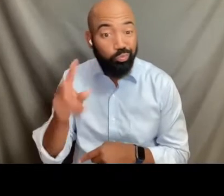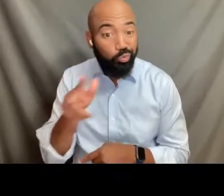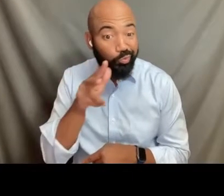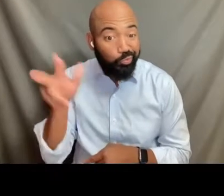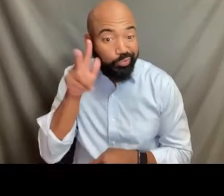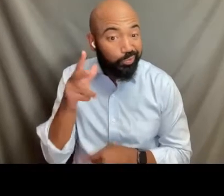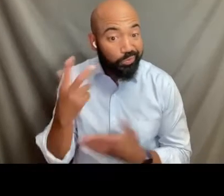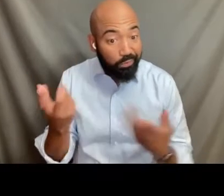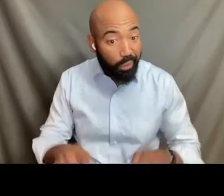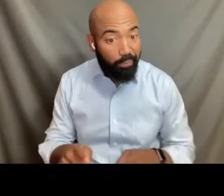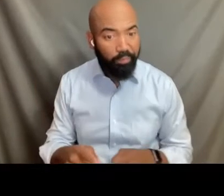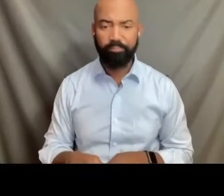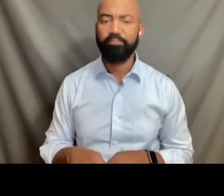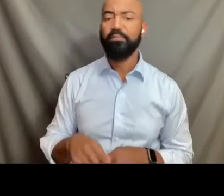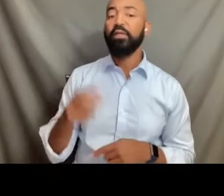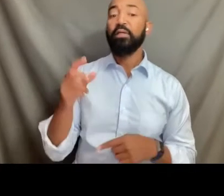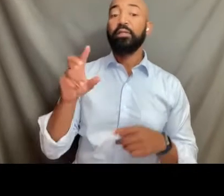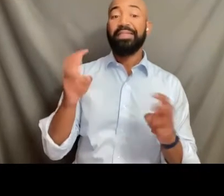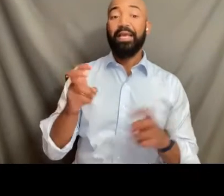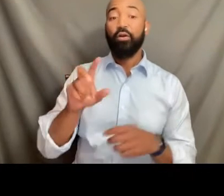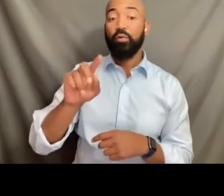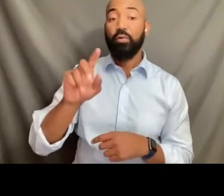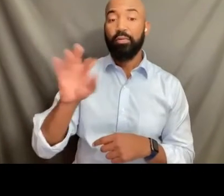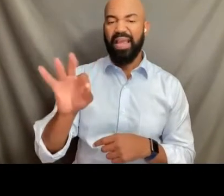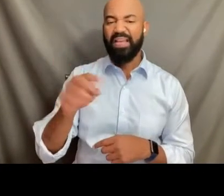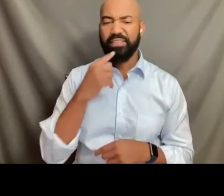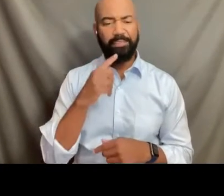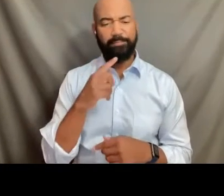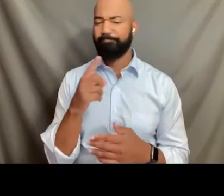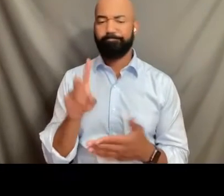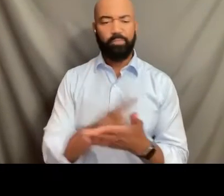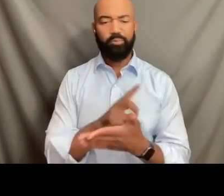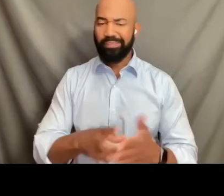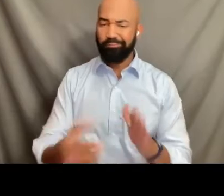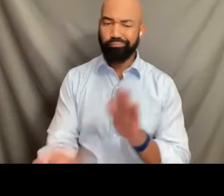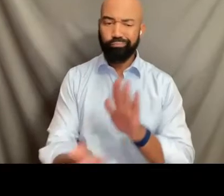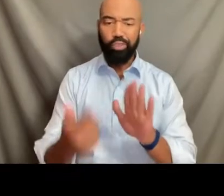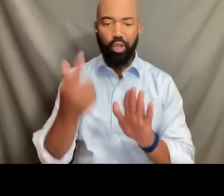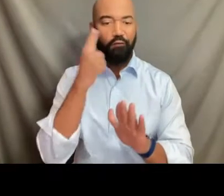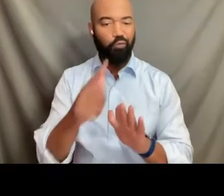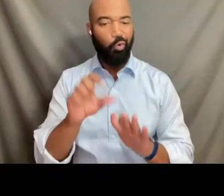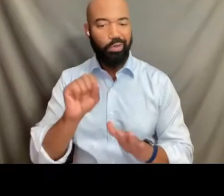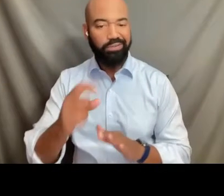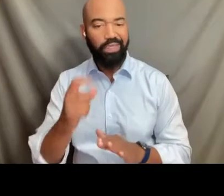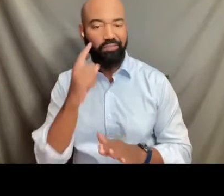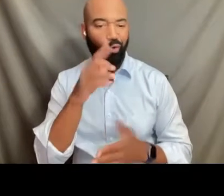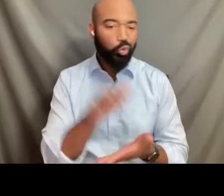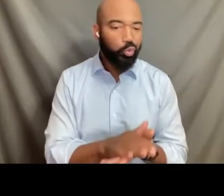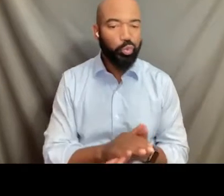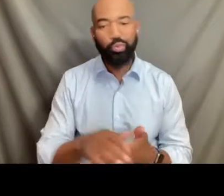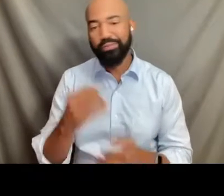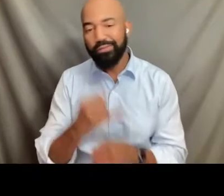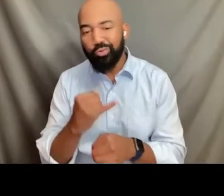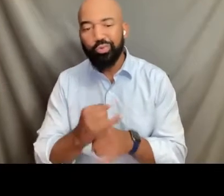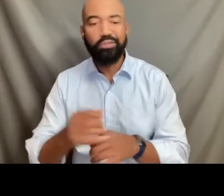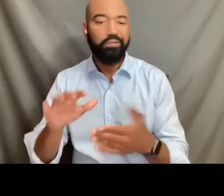prohibits discrimination on the basis of sex for any schools, institutions, academic settings receive financial assistance.